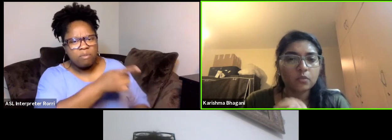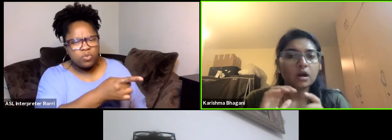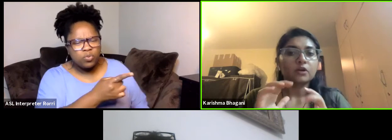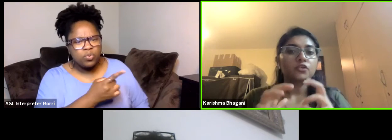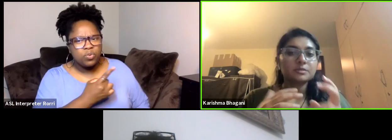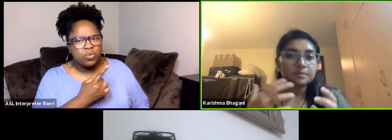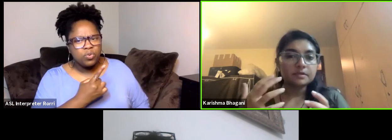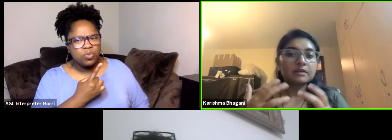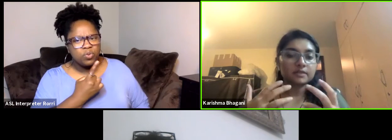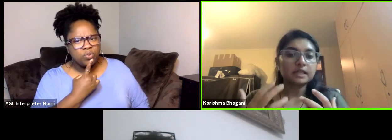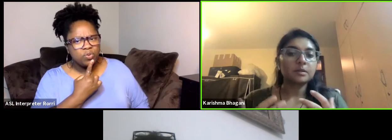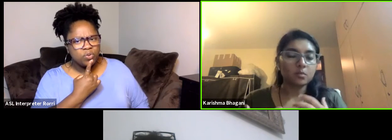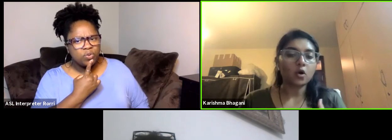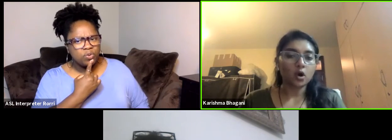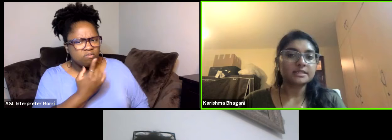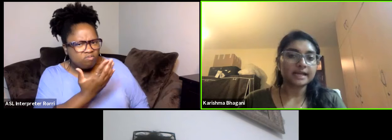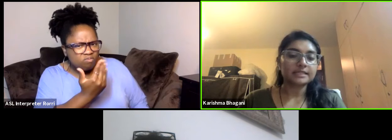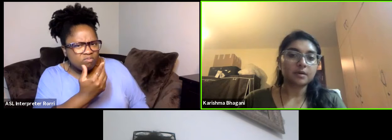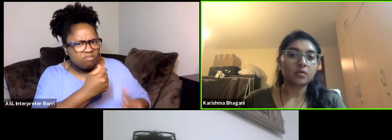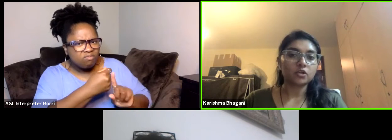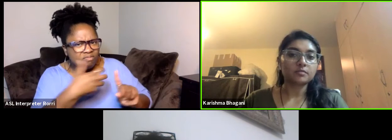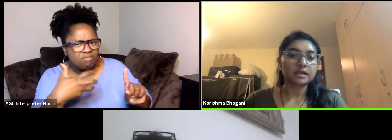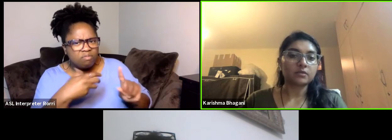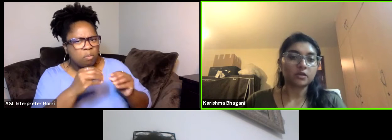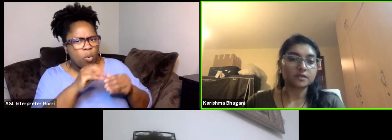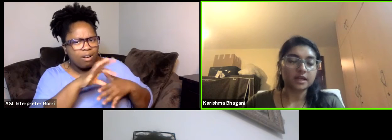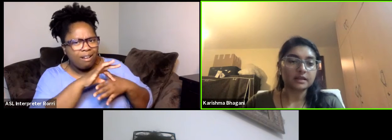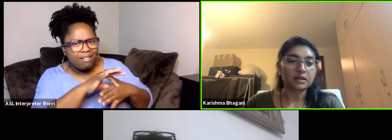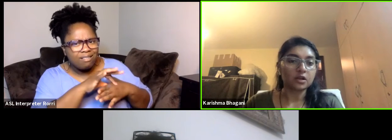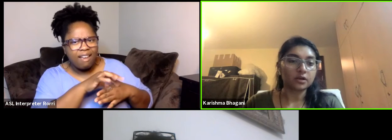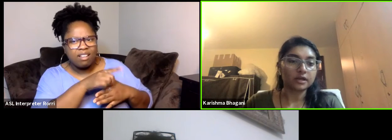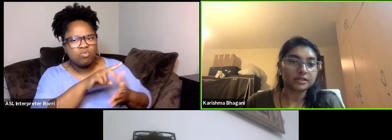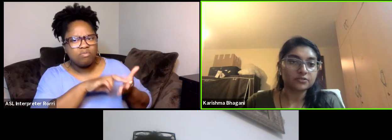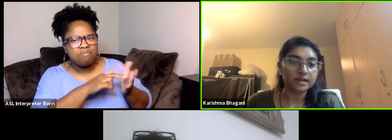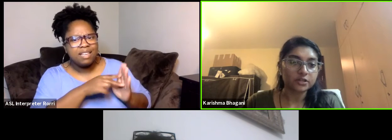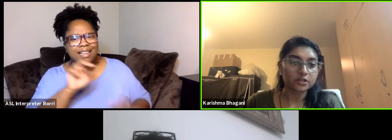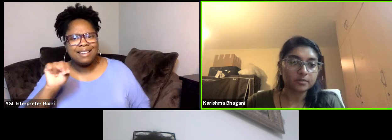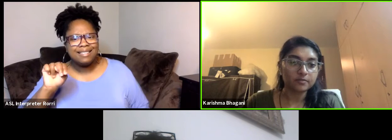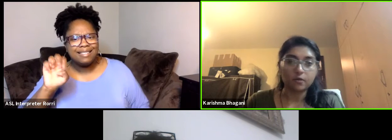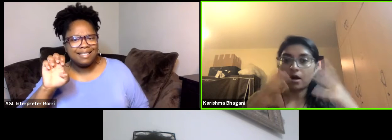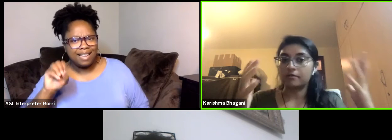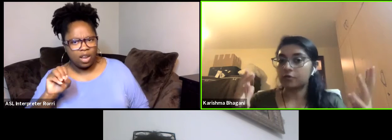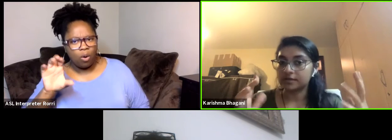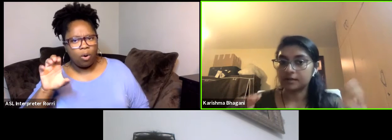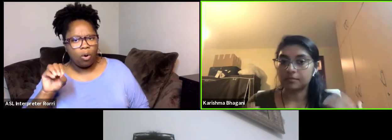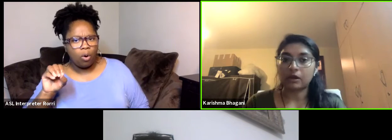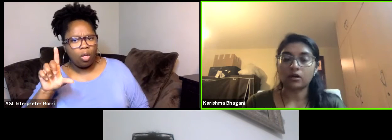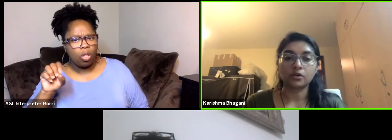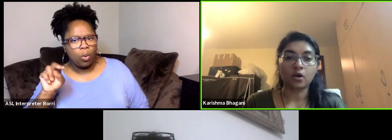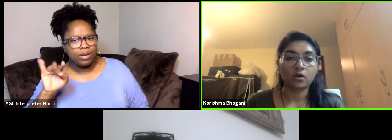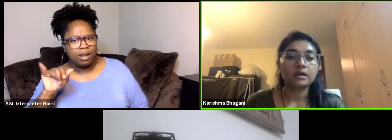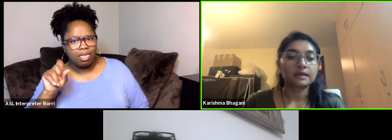could you give us a little bit more context about what you mean when you say neocolonialist relationship for our viewers that may not know?